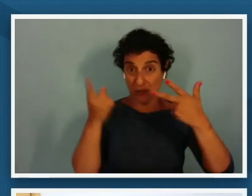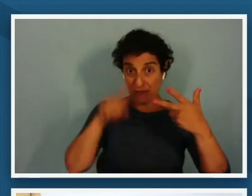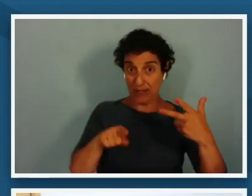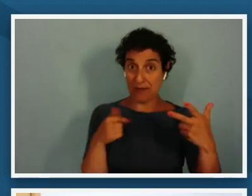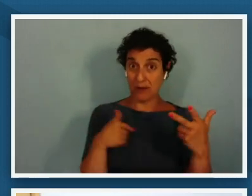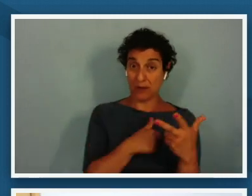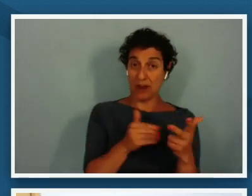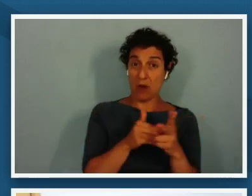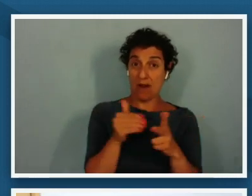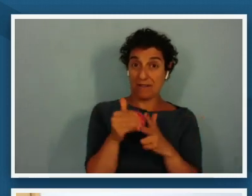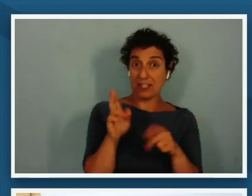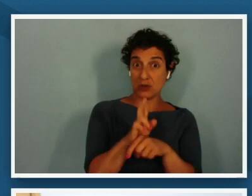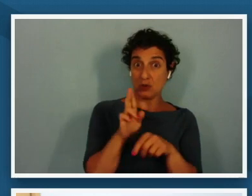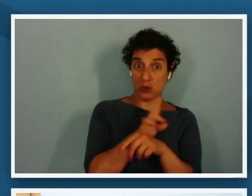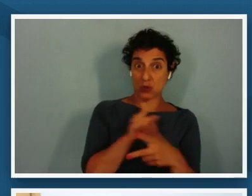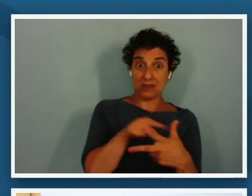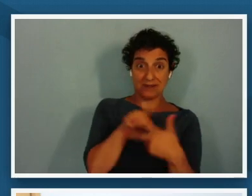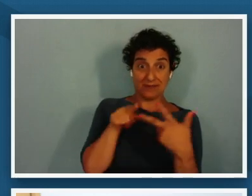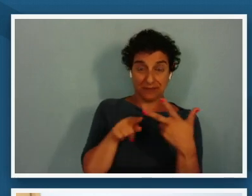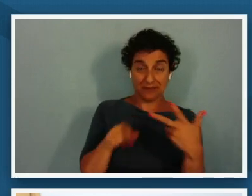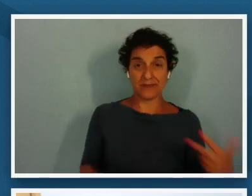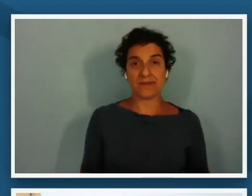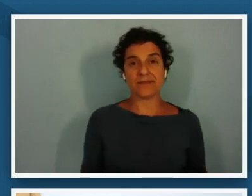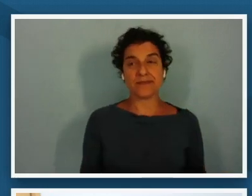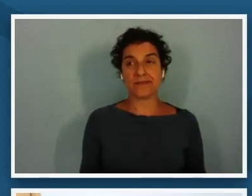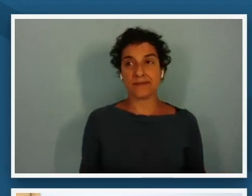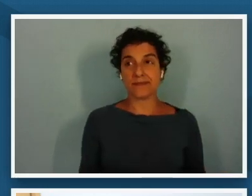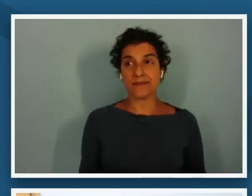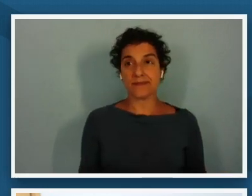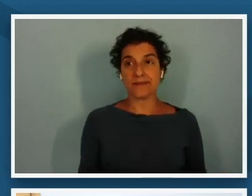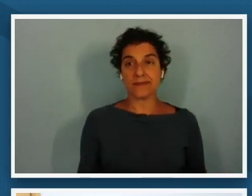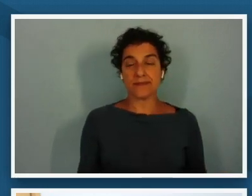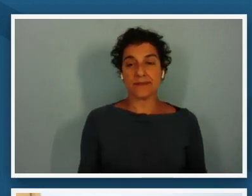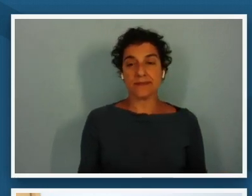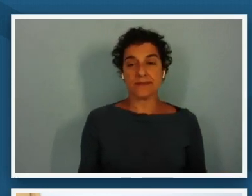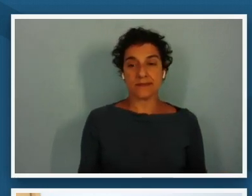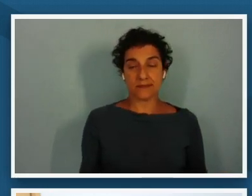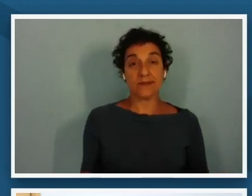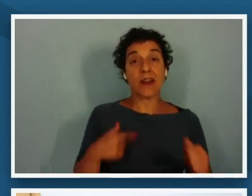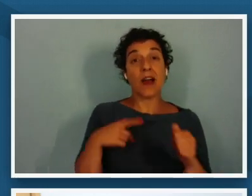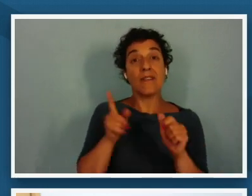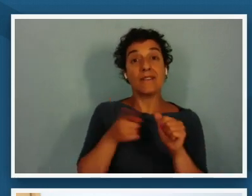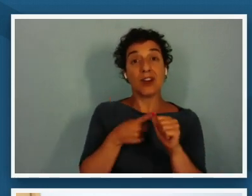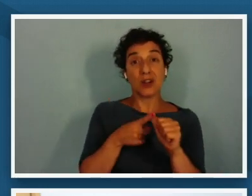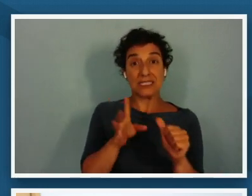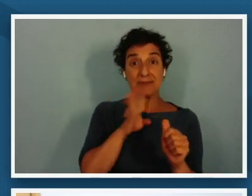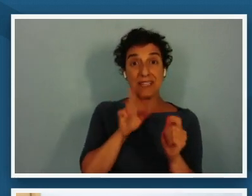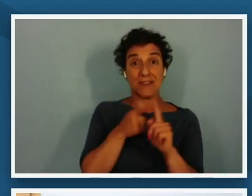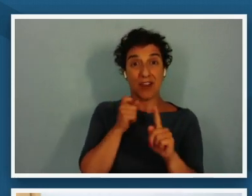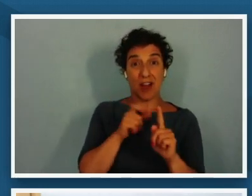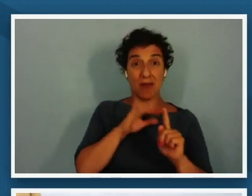these as we proceed through the session first one is speak from the i